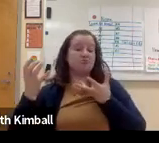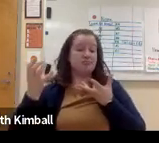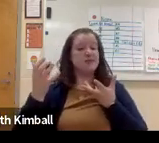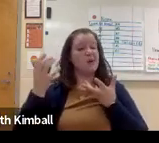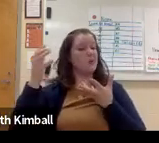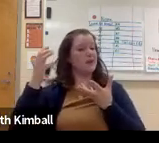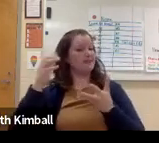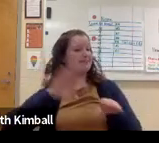understanding.